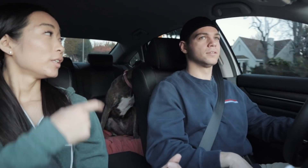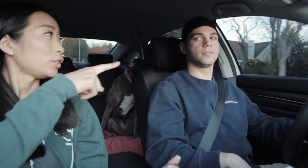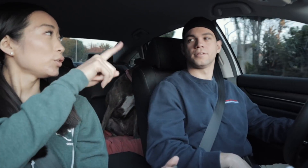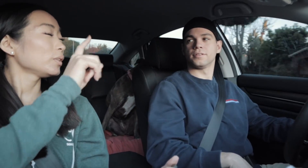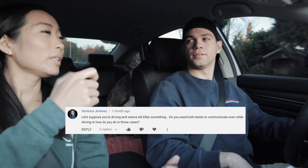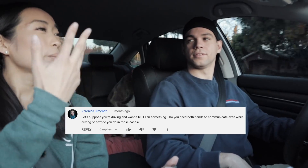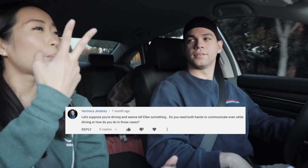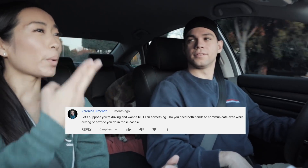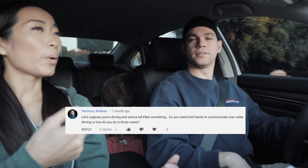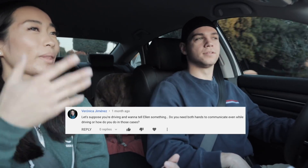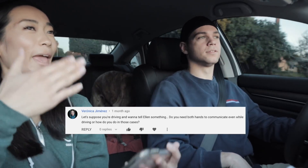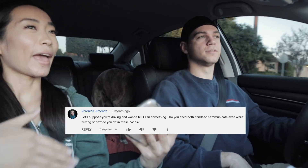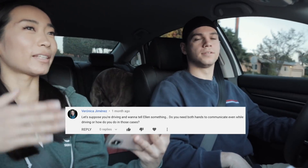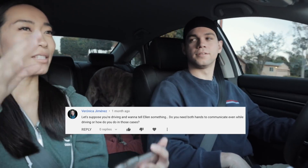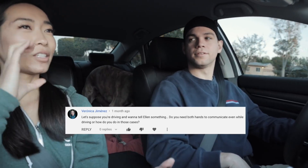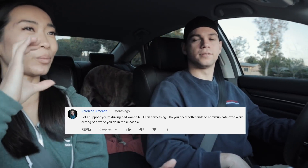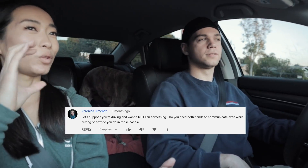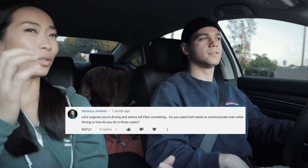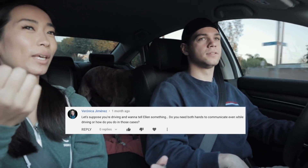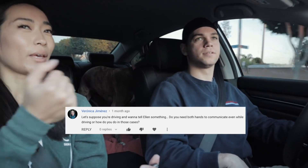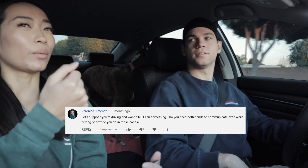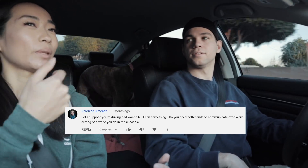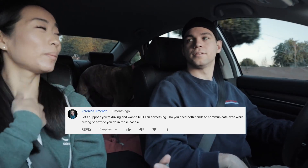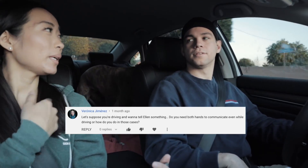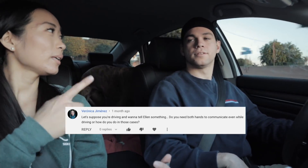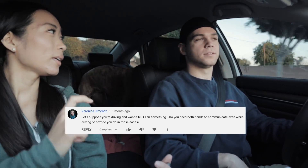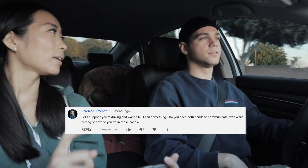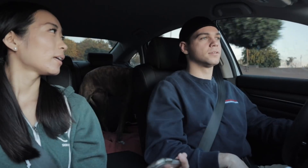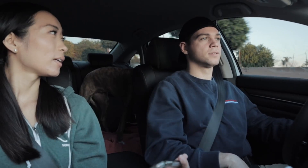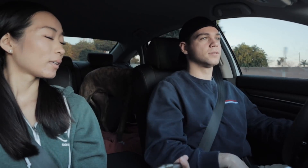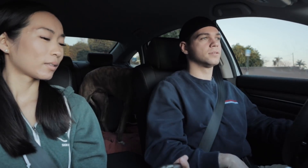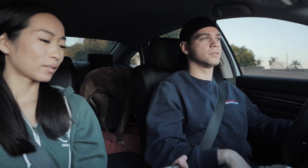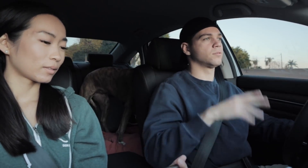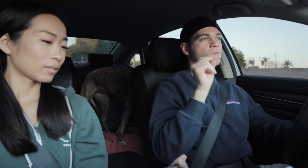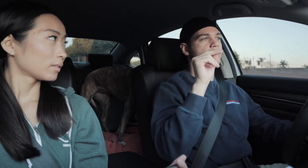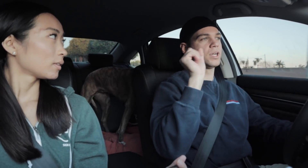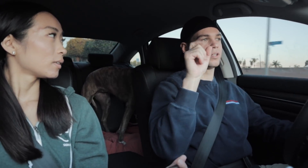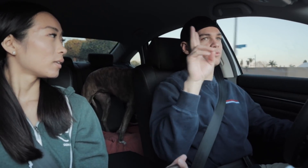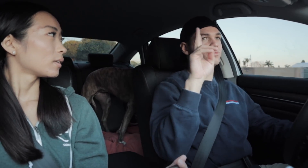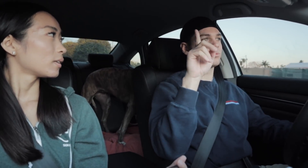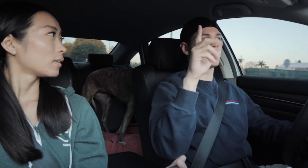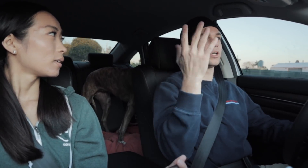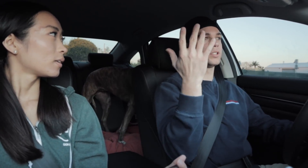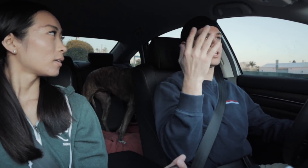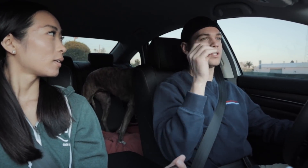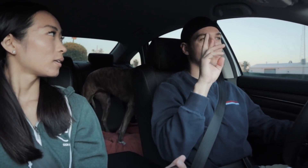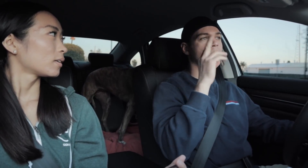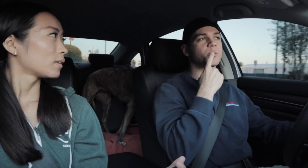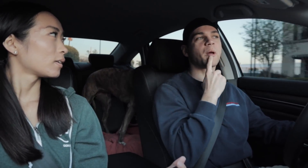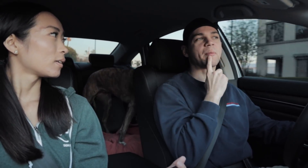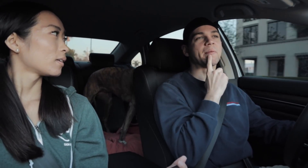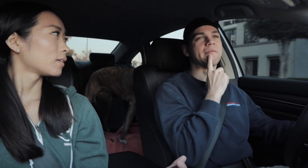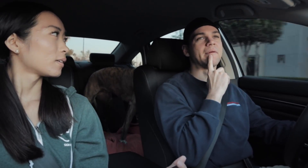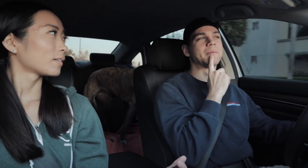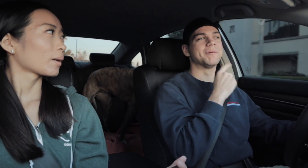E: Do you need both hands to communicate with me? R: No I can do one hand or *lipsmacking*